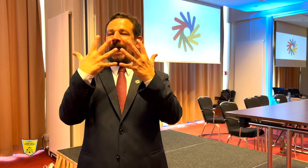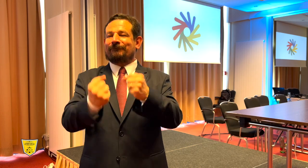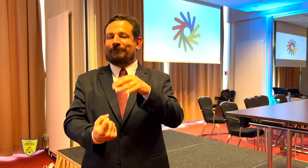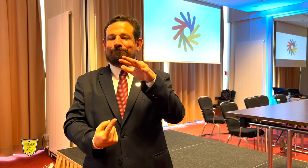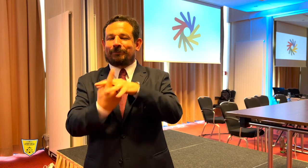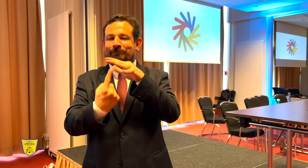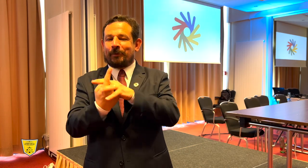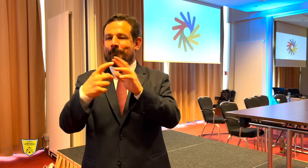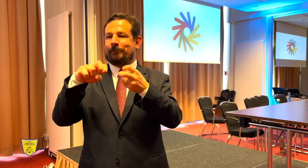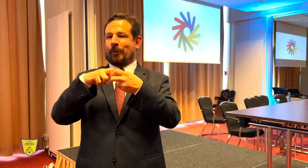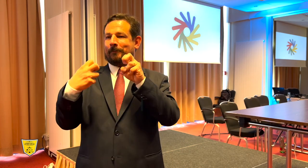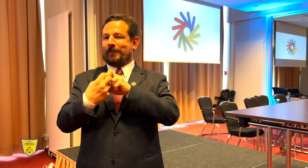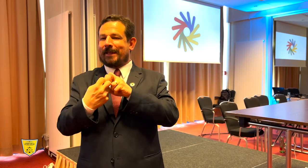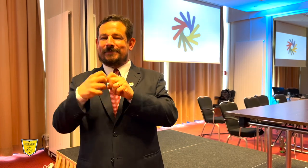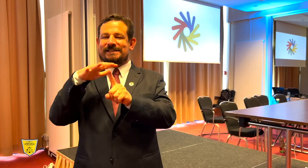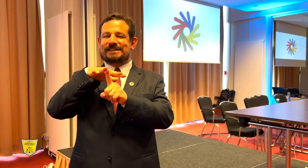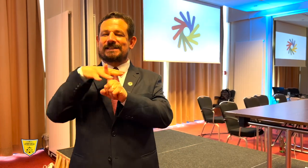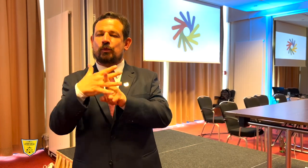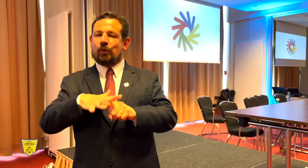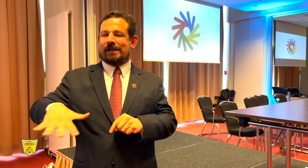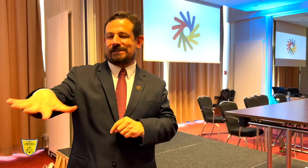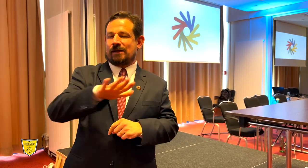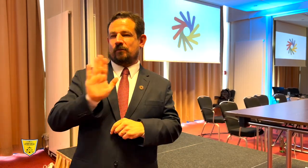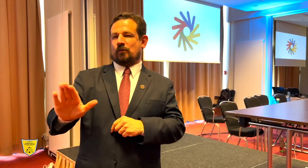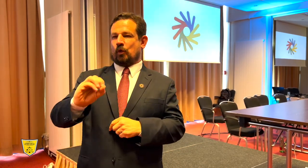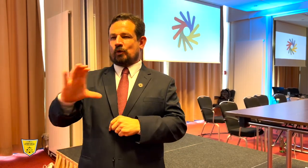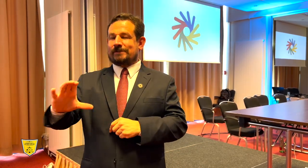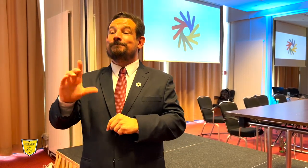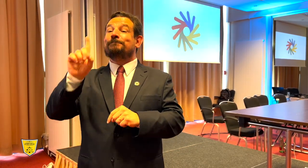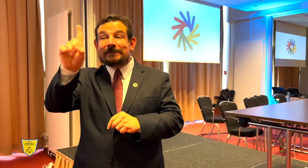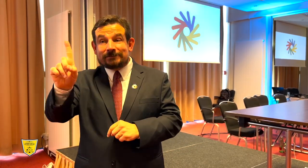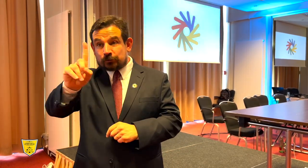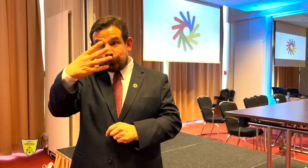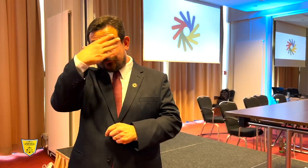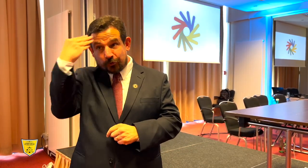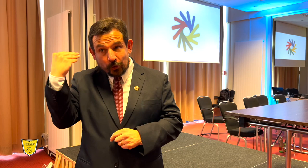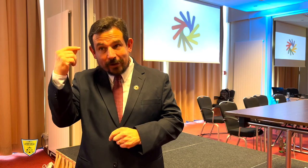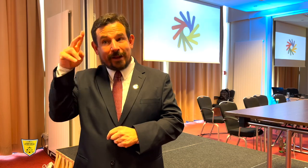a lot of problems for the Organising Committee (OC).